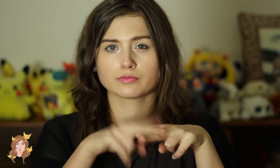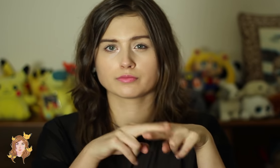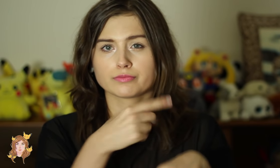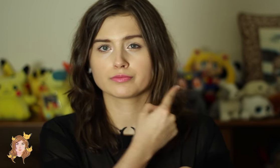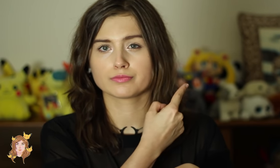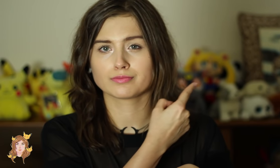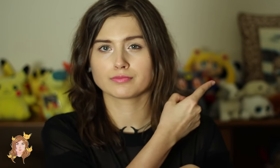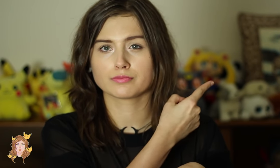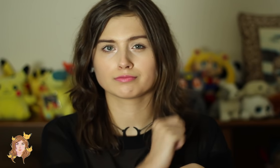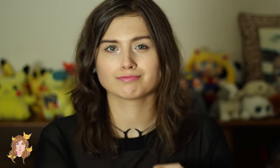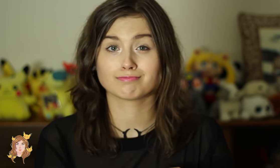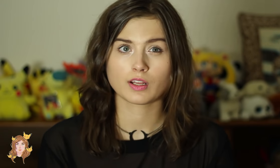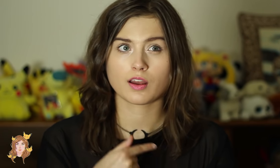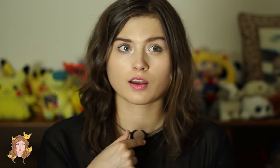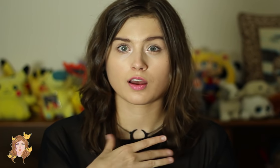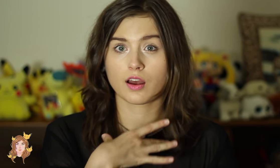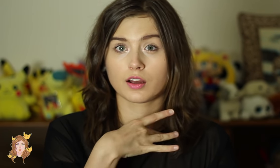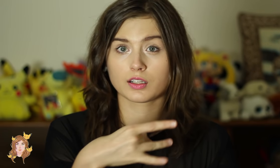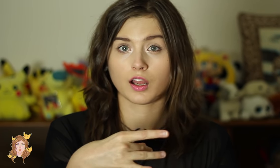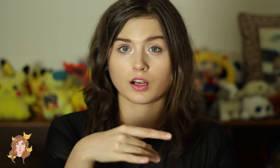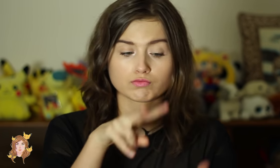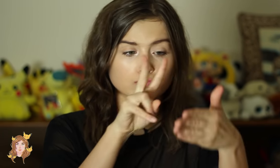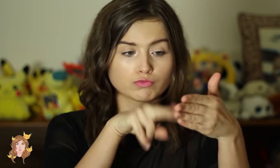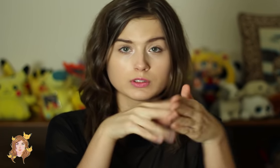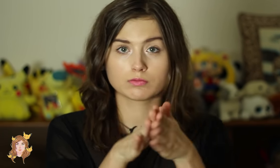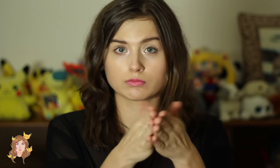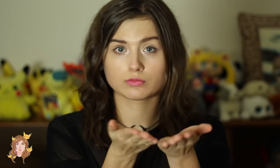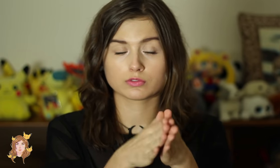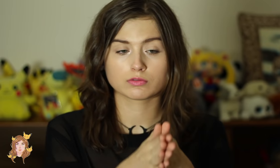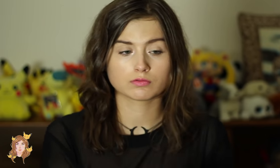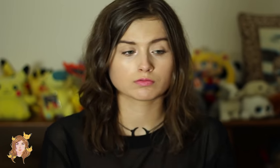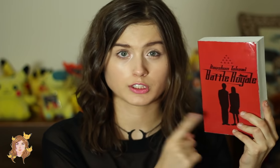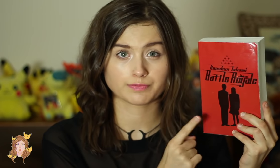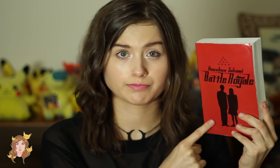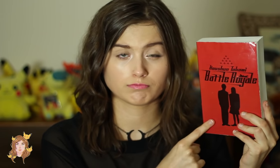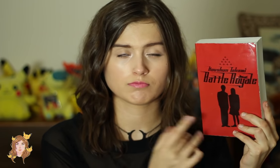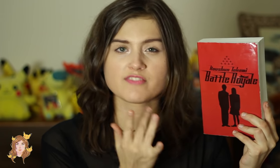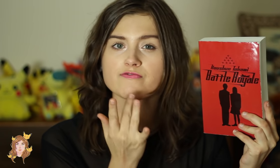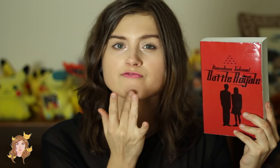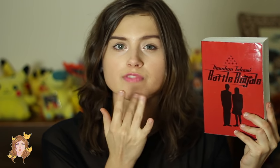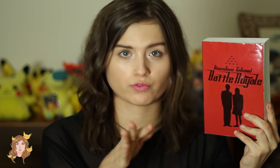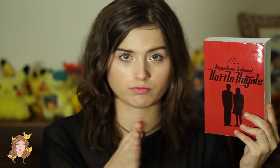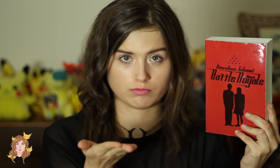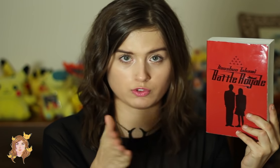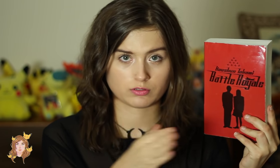She’s sitting over there. I like reading books too! This is my favourite book.